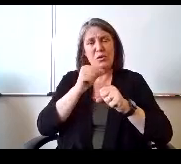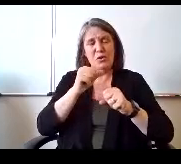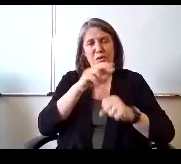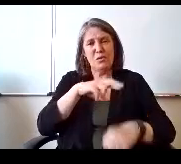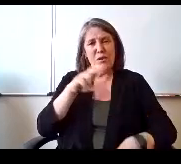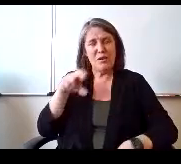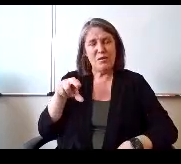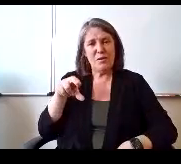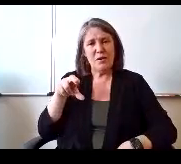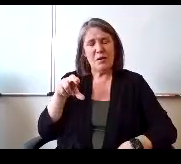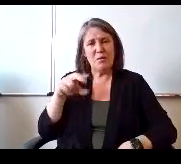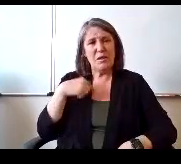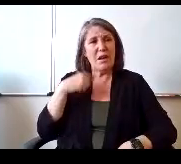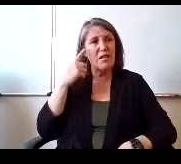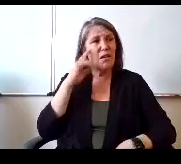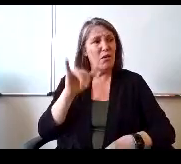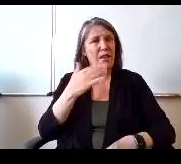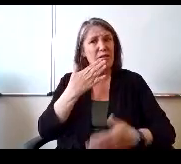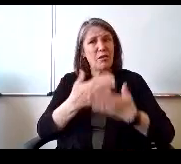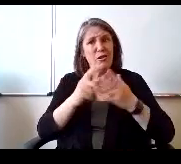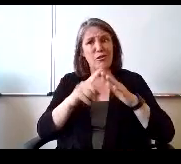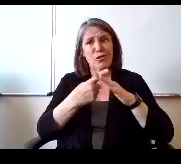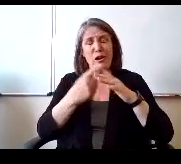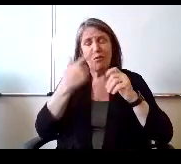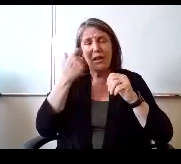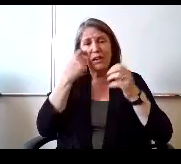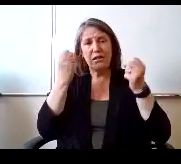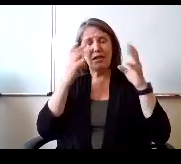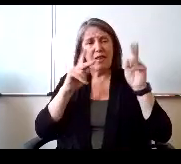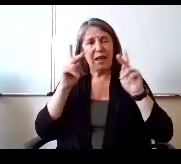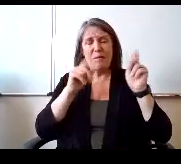'cause there's a lot of people aren't concerned about that.